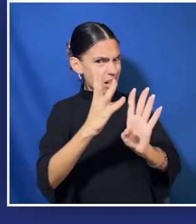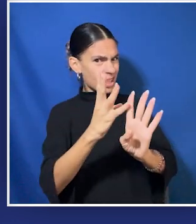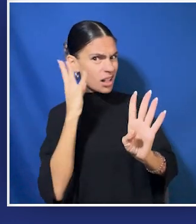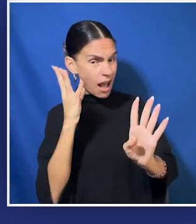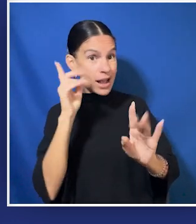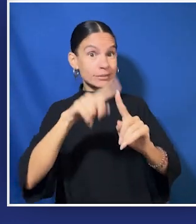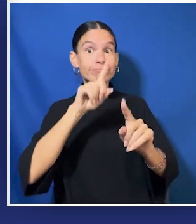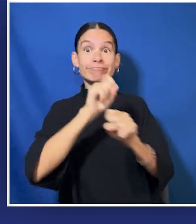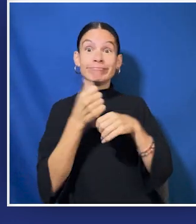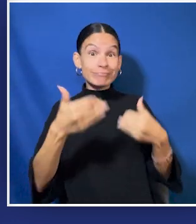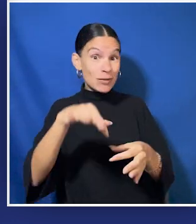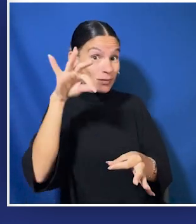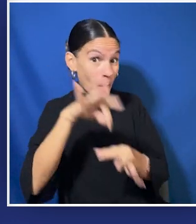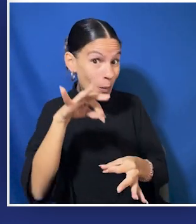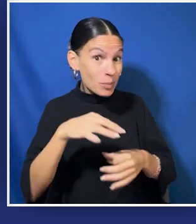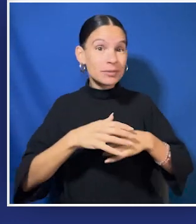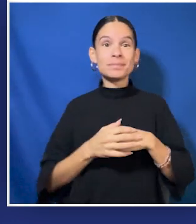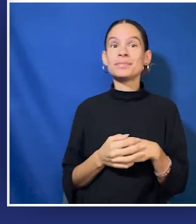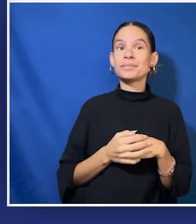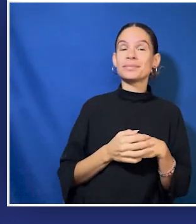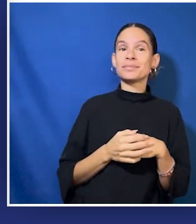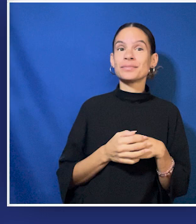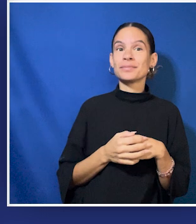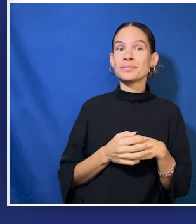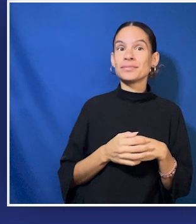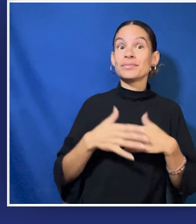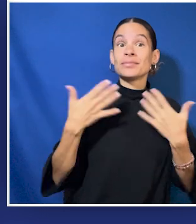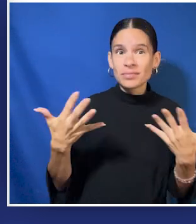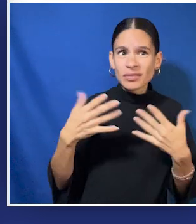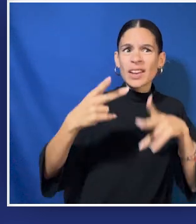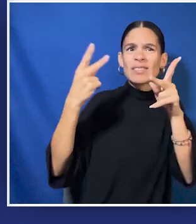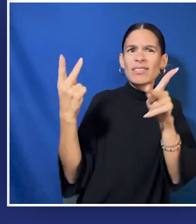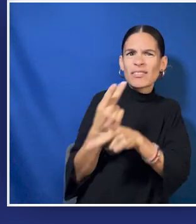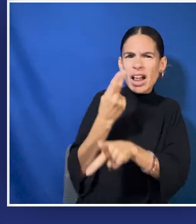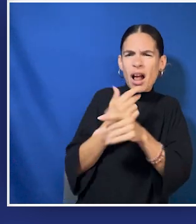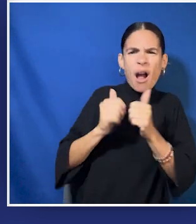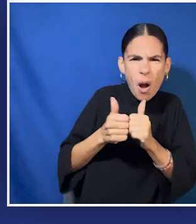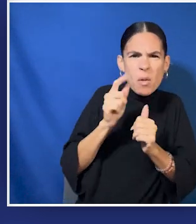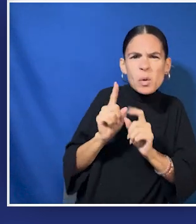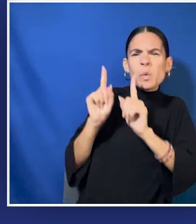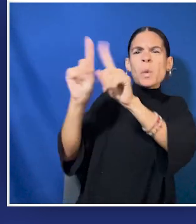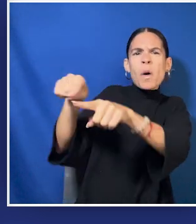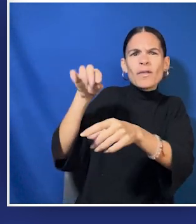and don’t leave until you have cast your ballot. Next, figure out how you are going to get